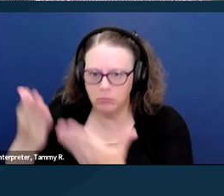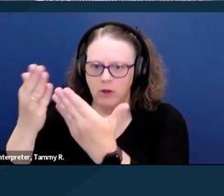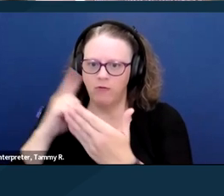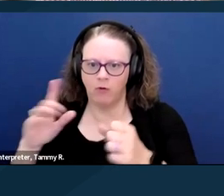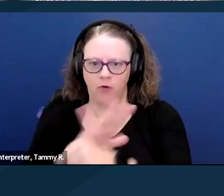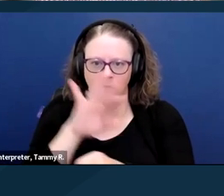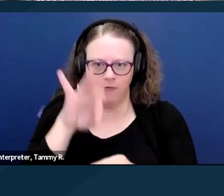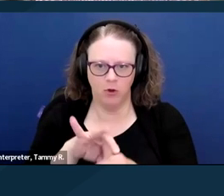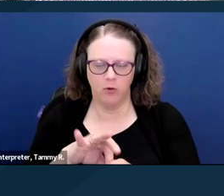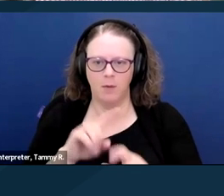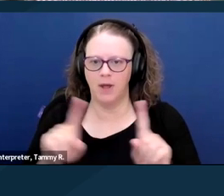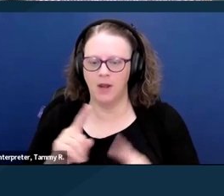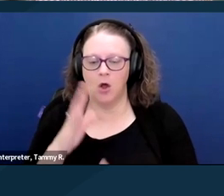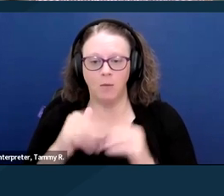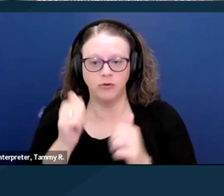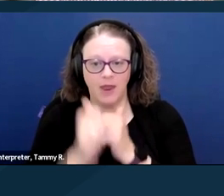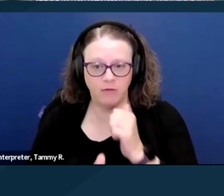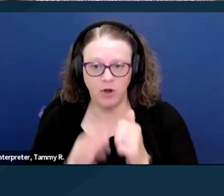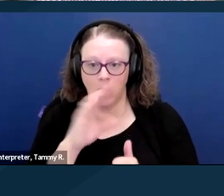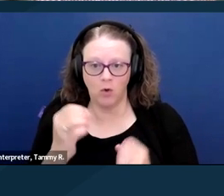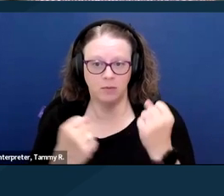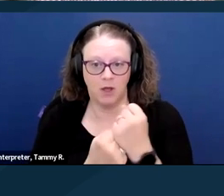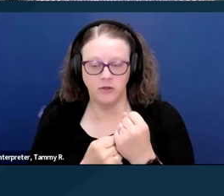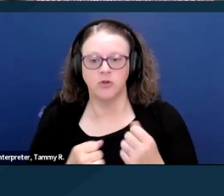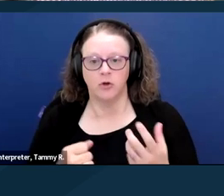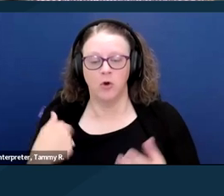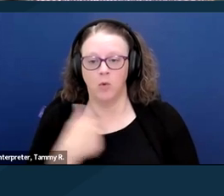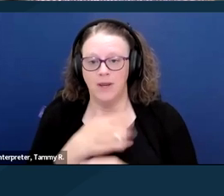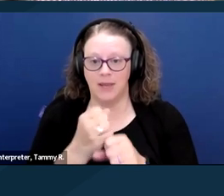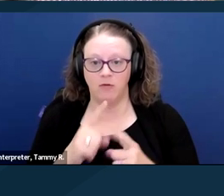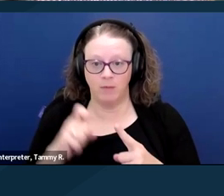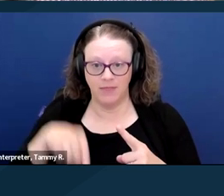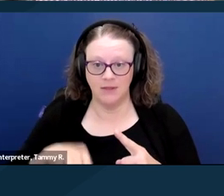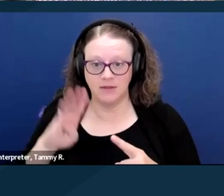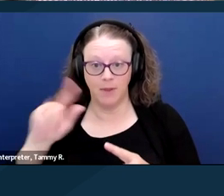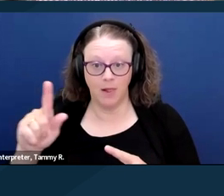you know, almost every co-sponsor that we get for this bill is the result of somebody reaching out and sharing a story